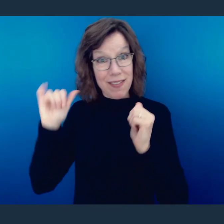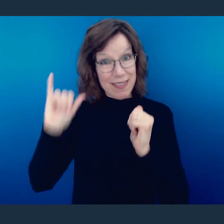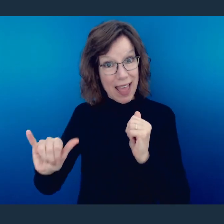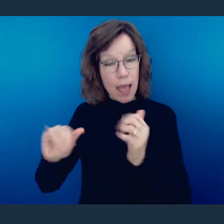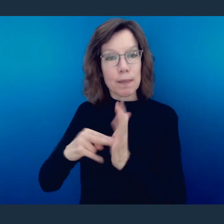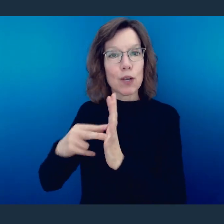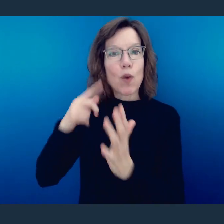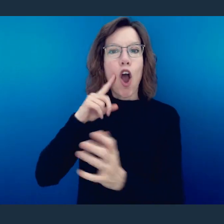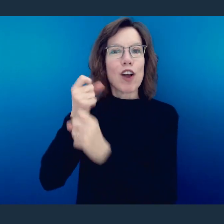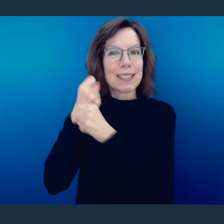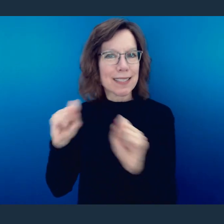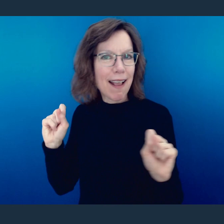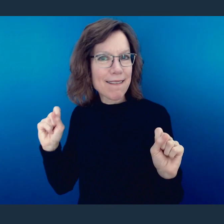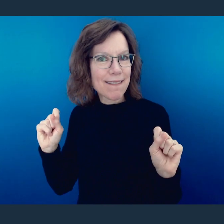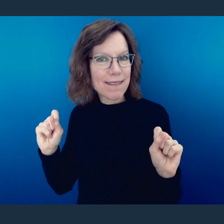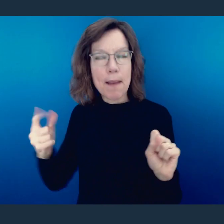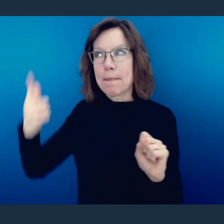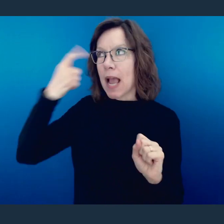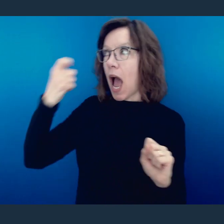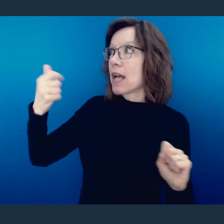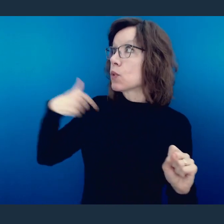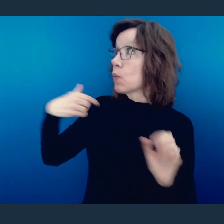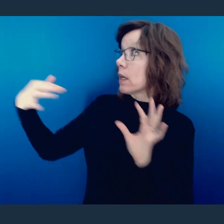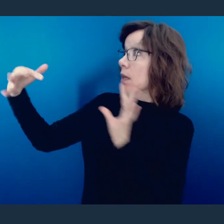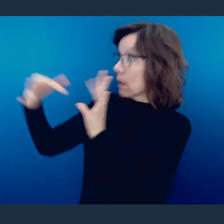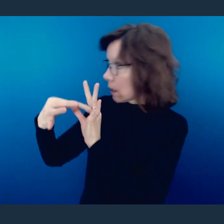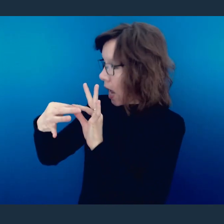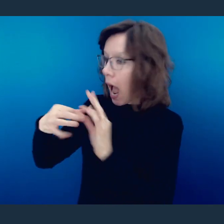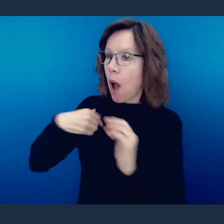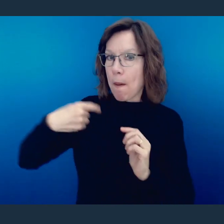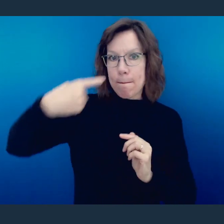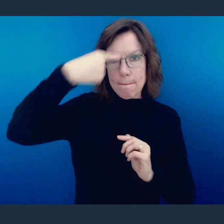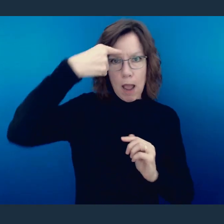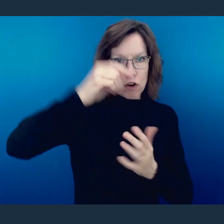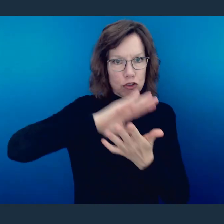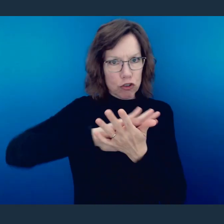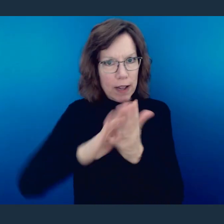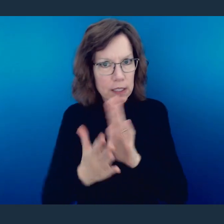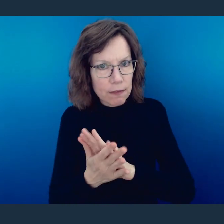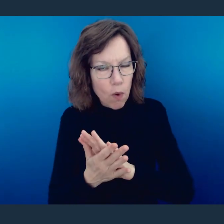the fact that we are called to be different than we were by being transformed by the renewal